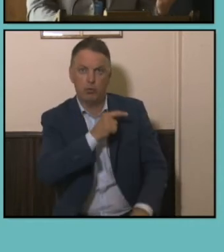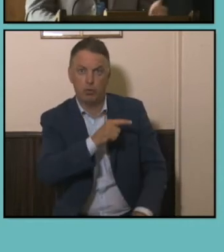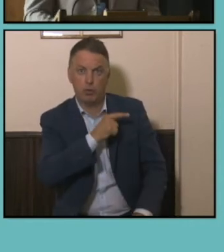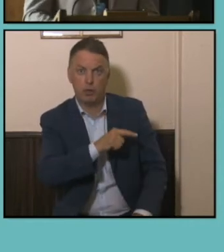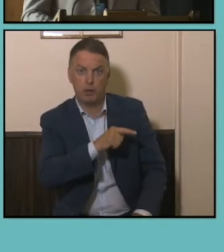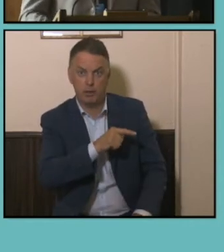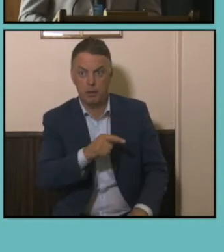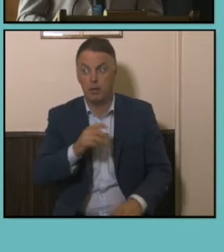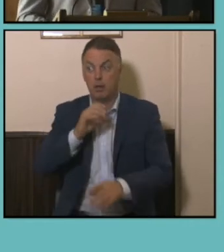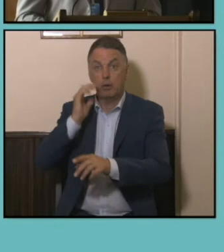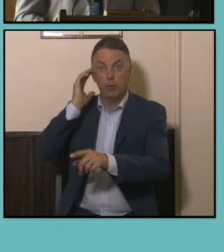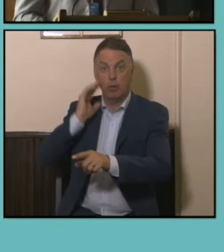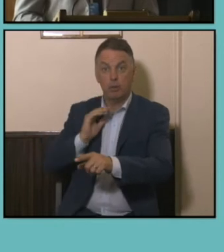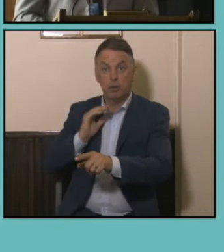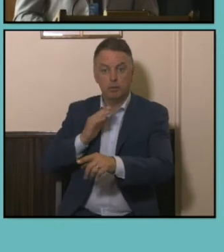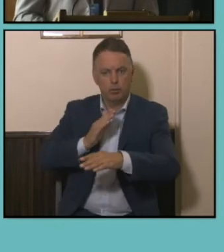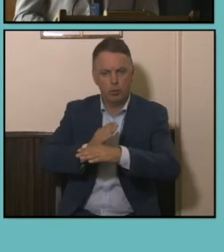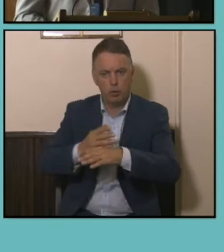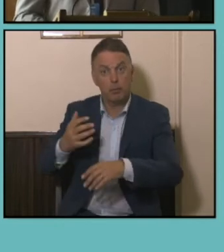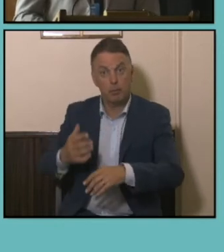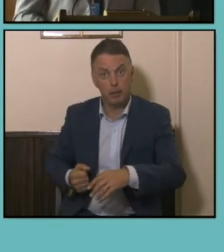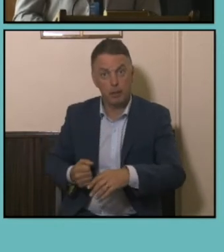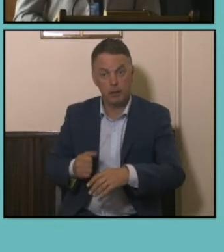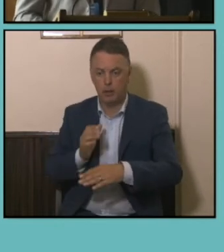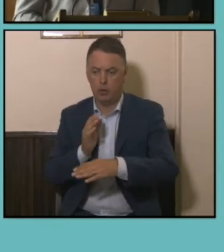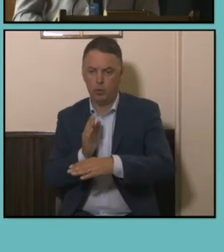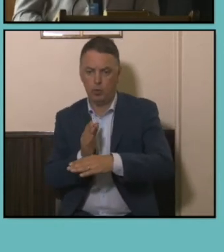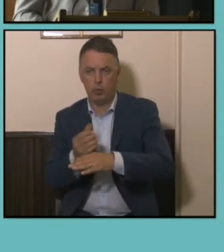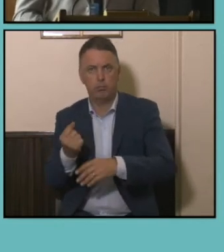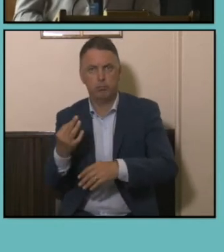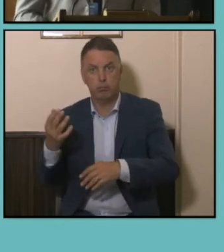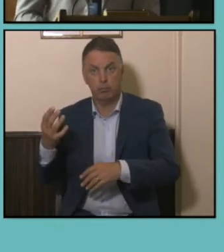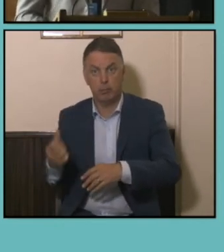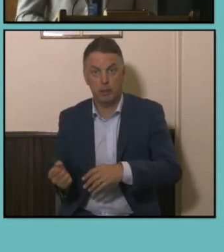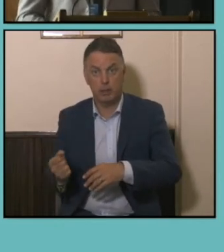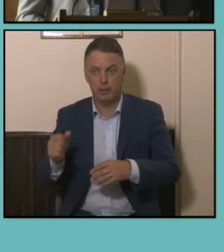comparison shows that, you know, just how much more work in total women are